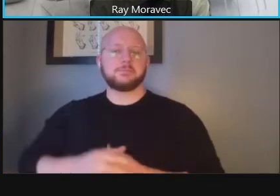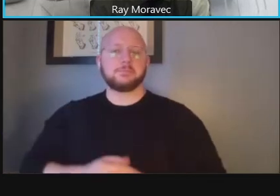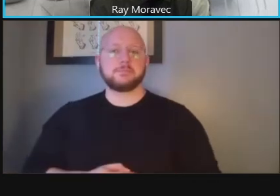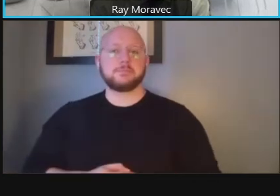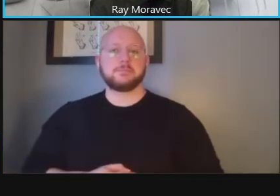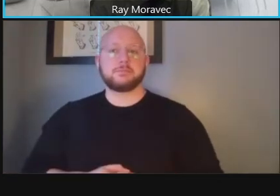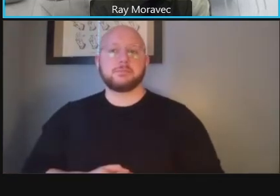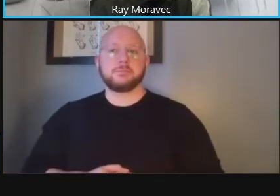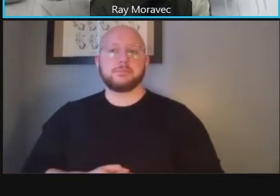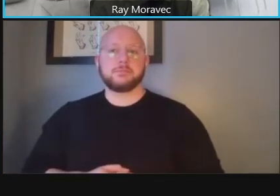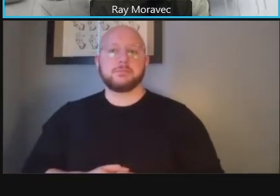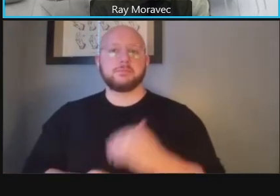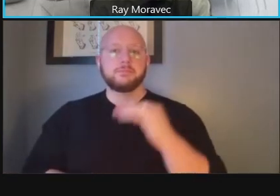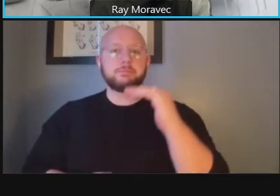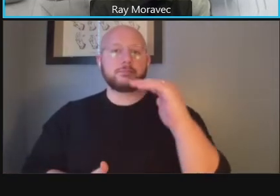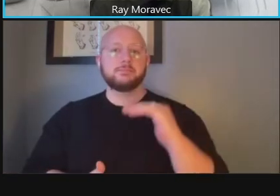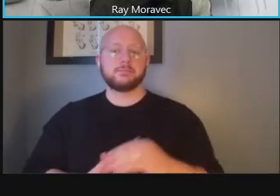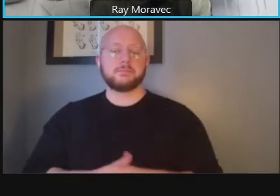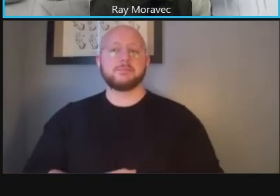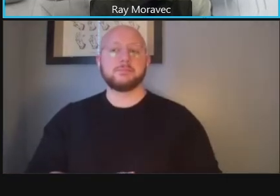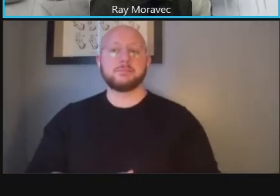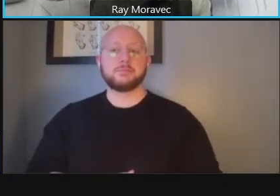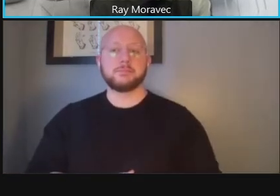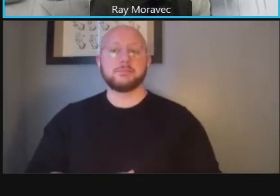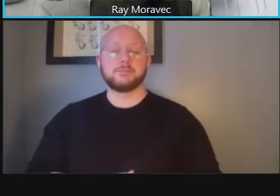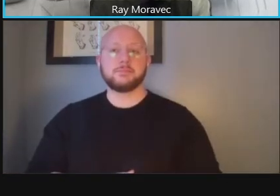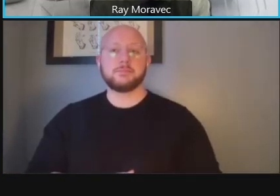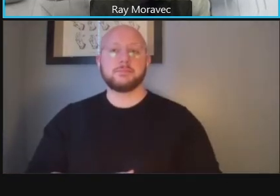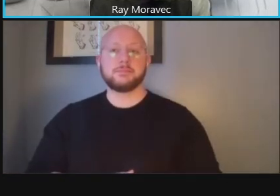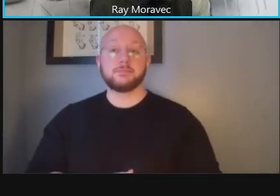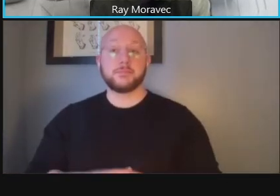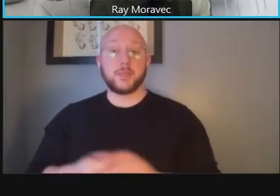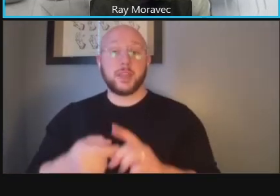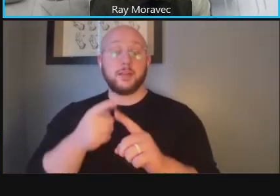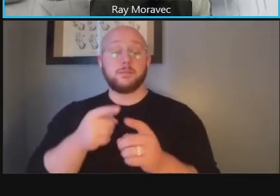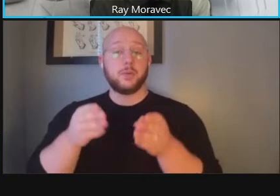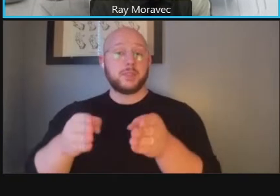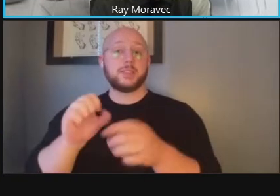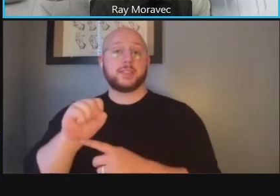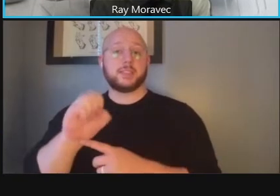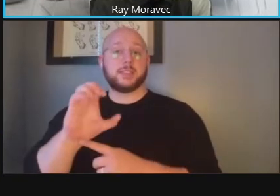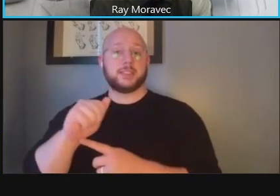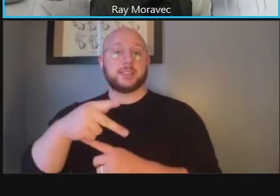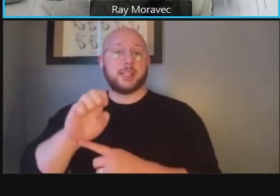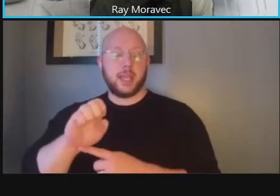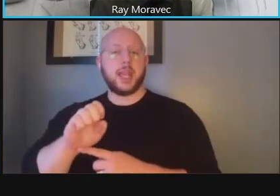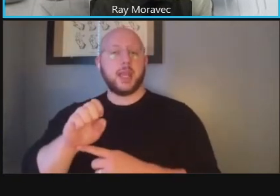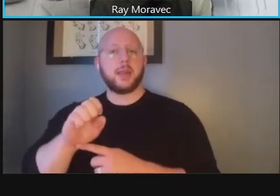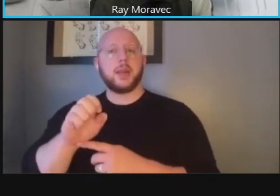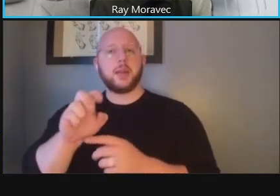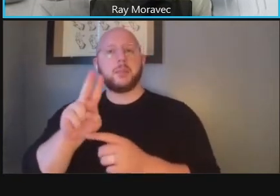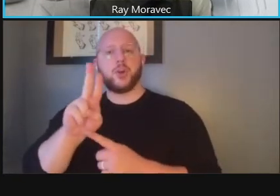if you go to the next slide from the streetscape urban design perspective uh we're really looking